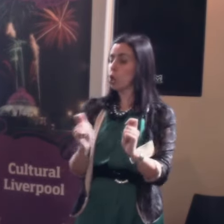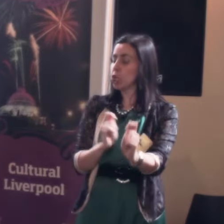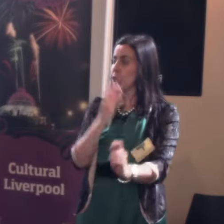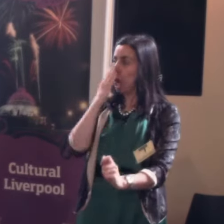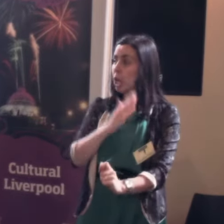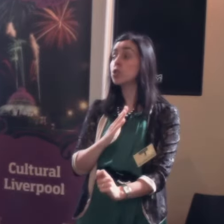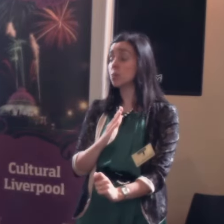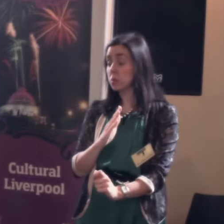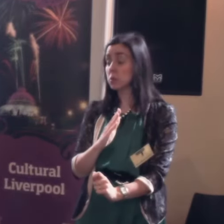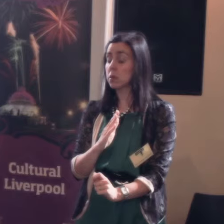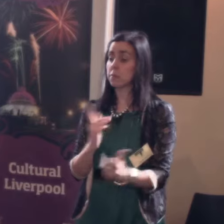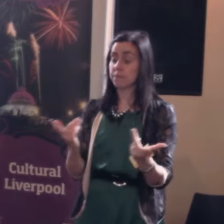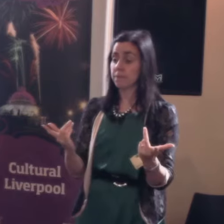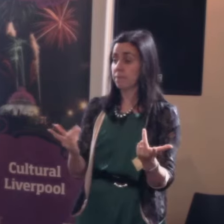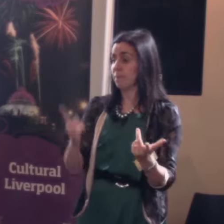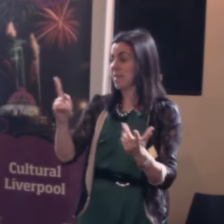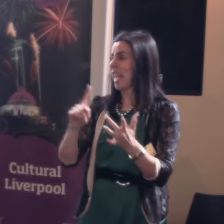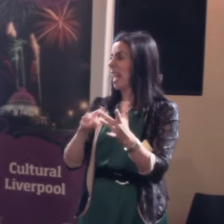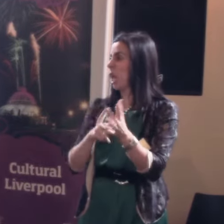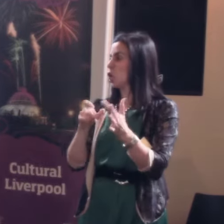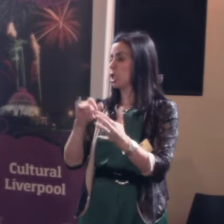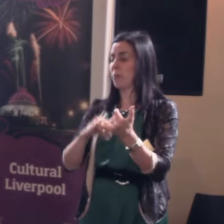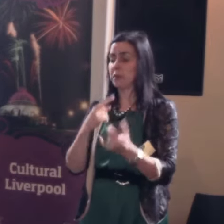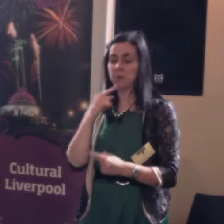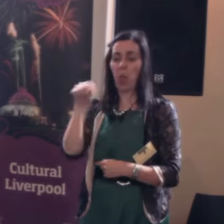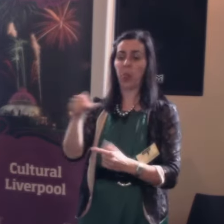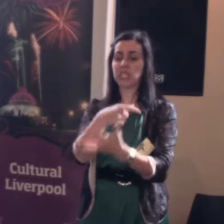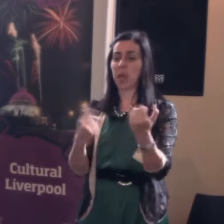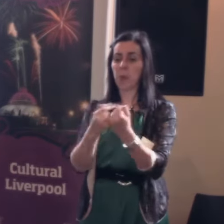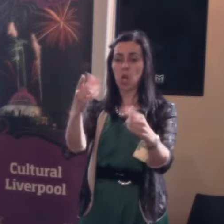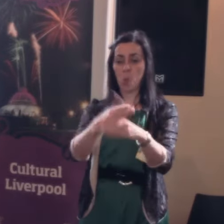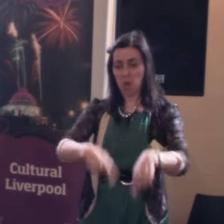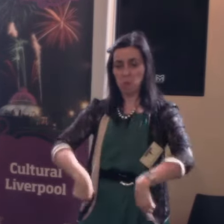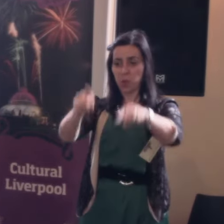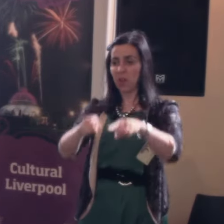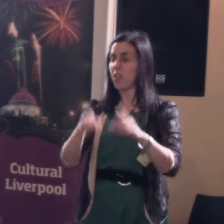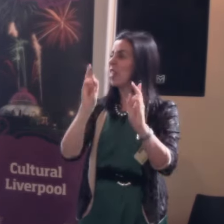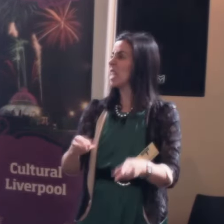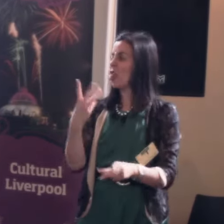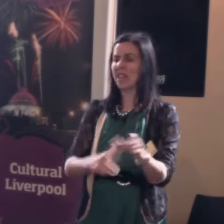It's all very well Iain Duncan Smith saying 'All these disabled people can work -- even those who died 3 years ago